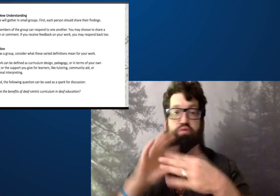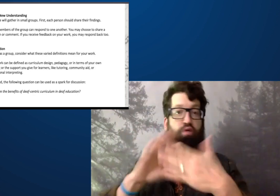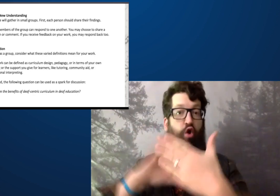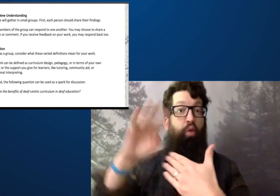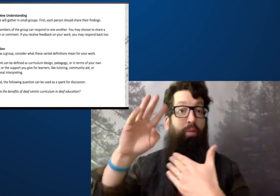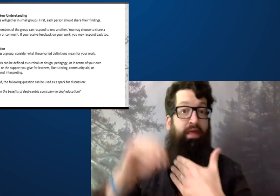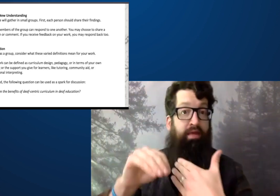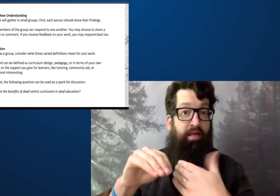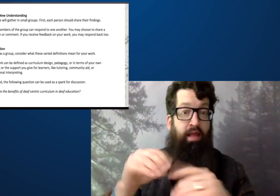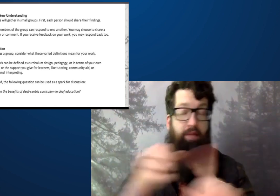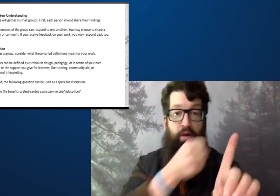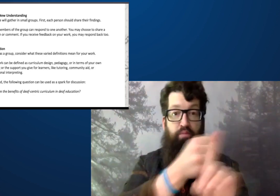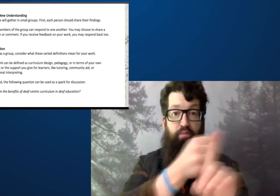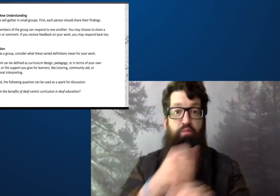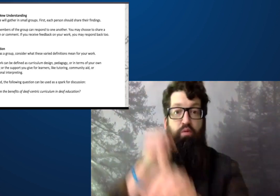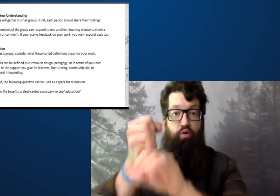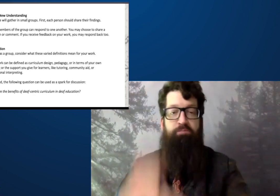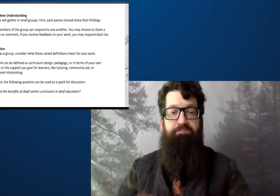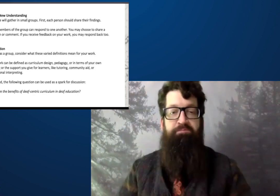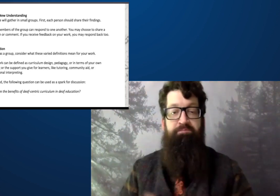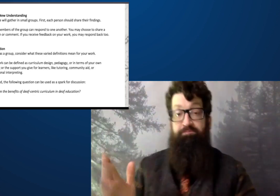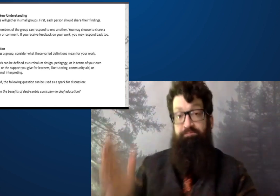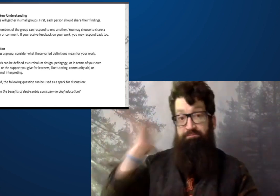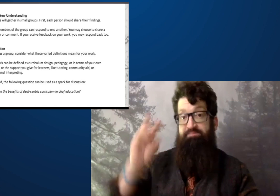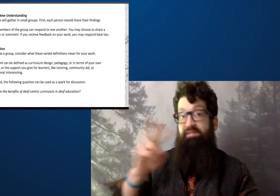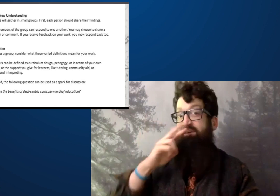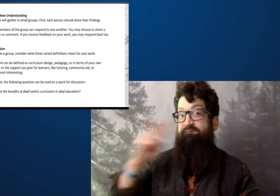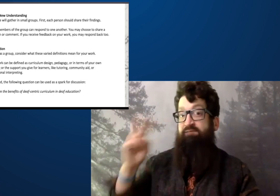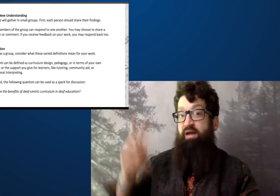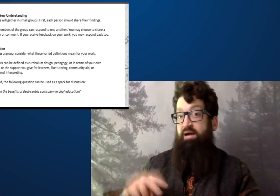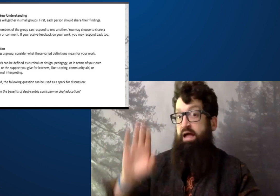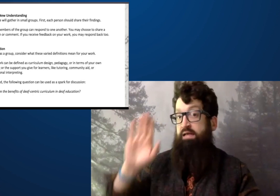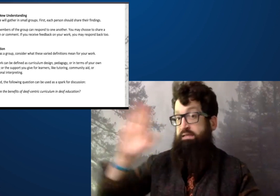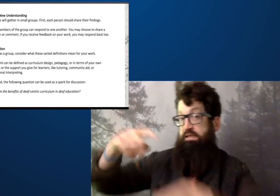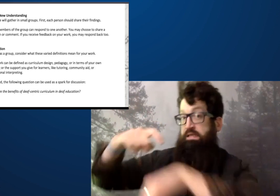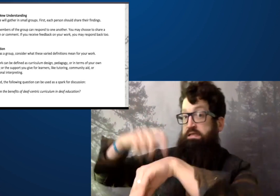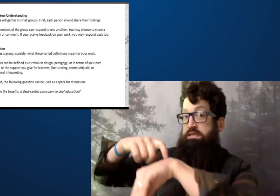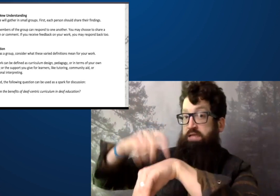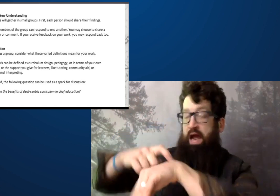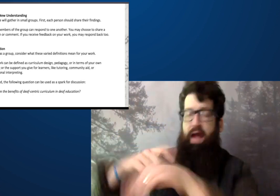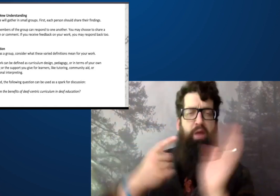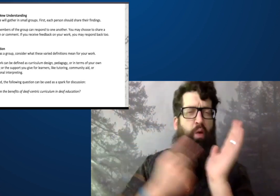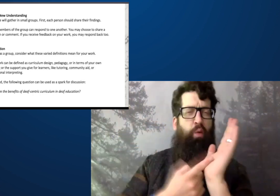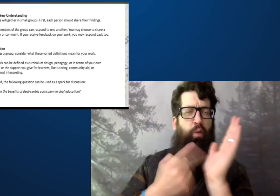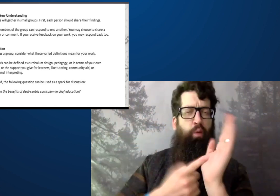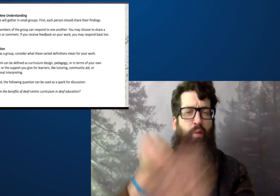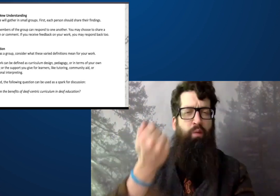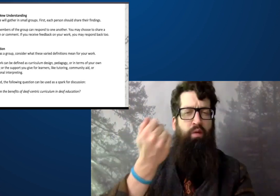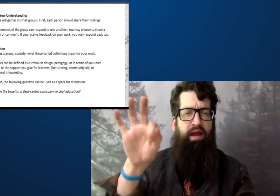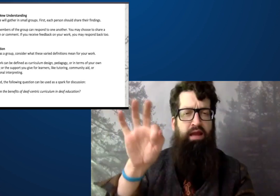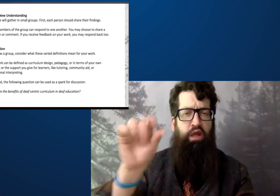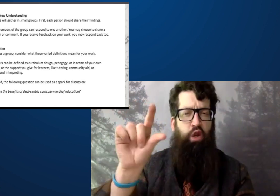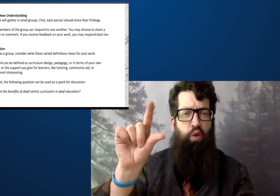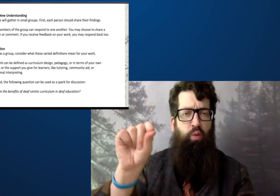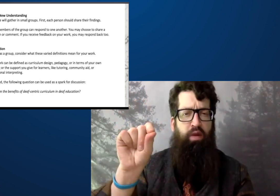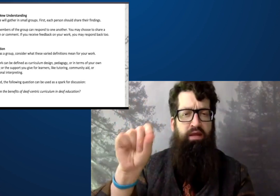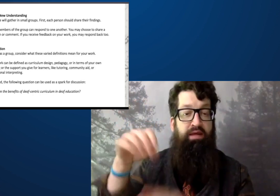there are so many connections with curriculum and how it impacts vigotsky. Also in his time,